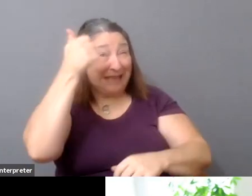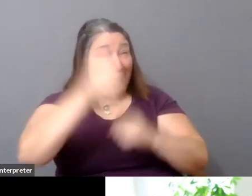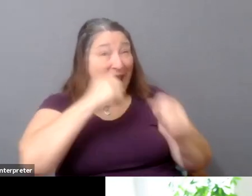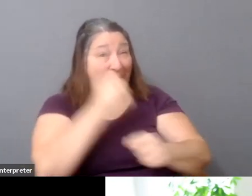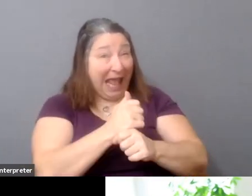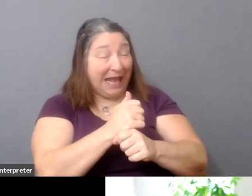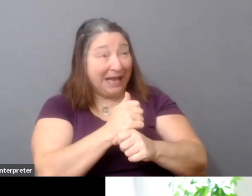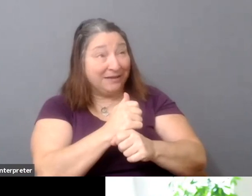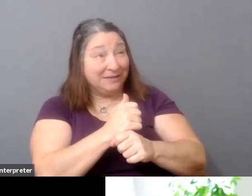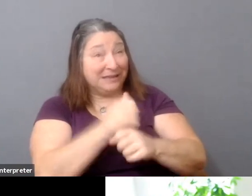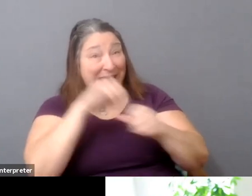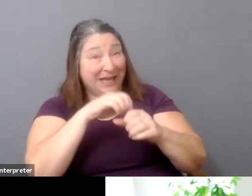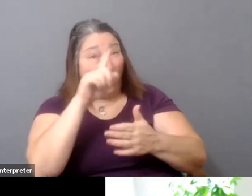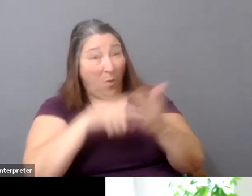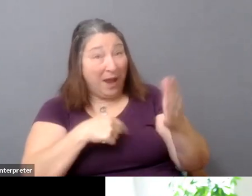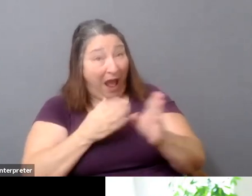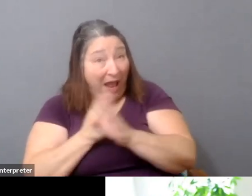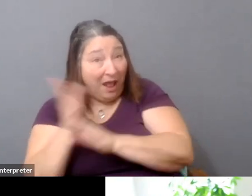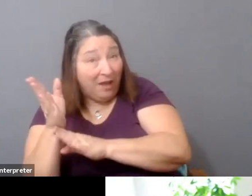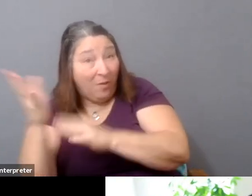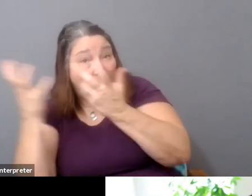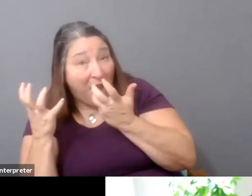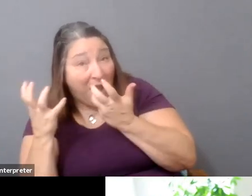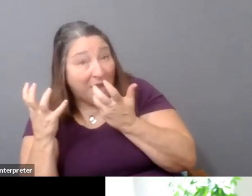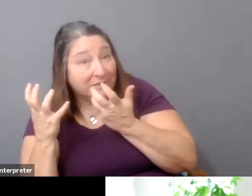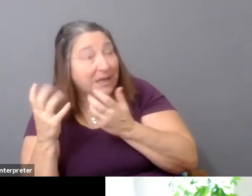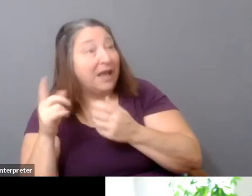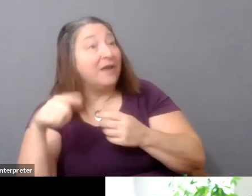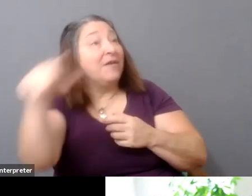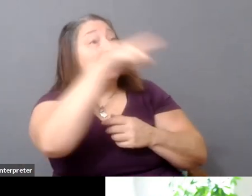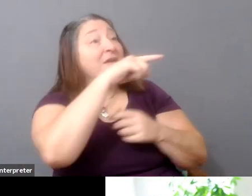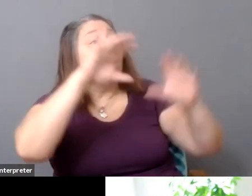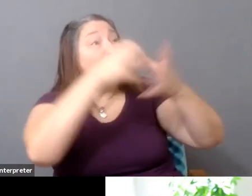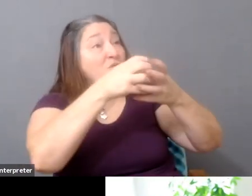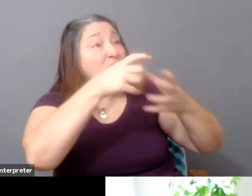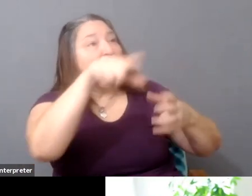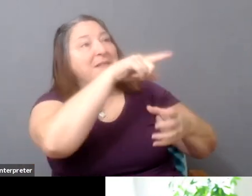who kind of believe in what it is that you want to do, and they become an anchor.